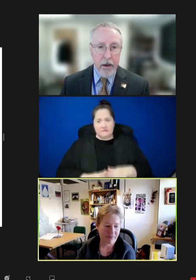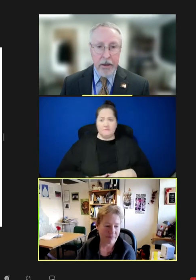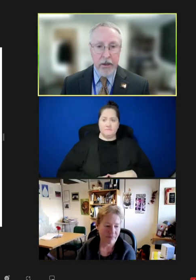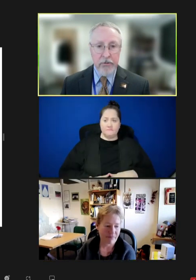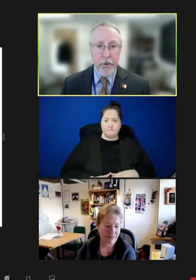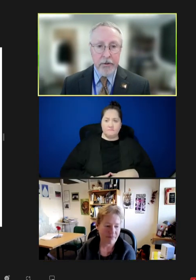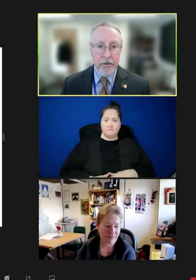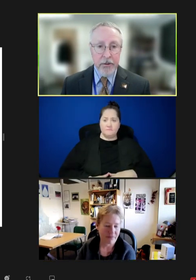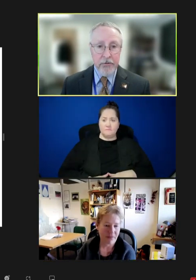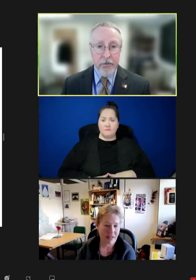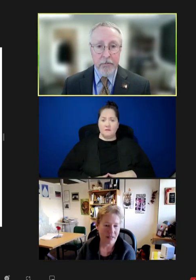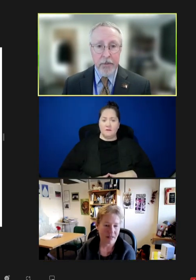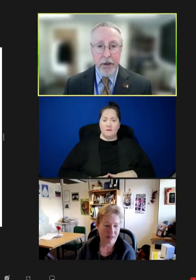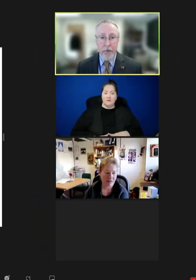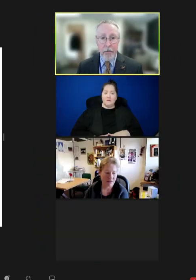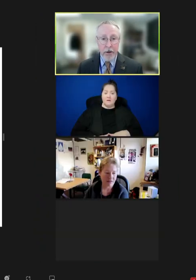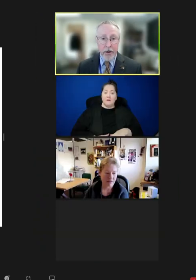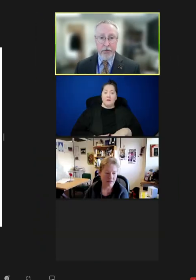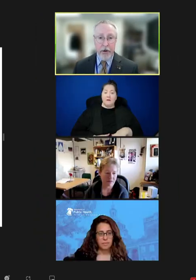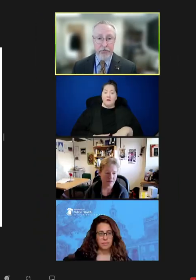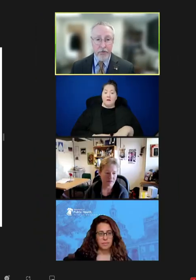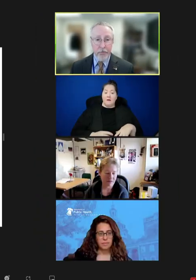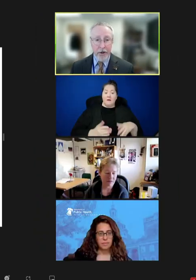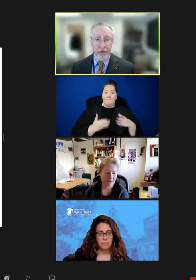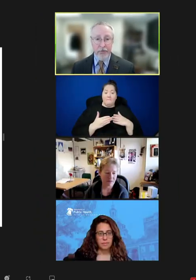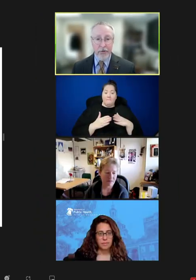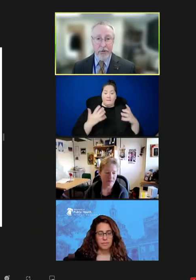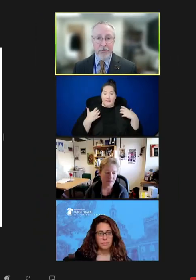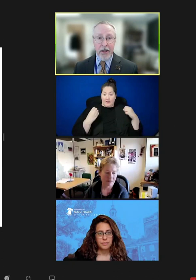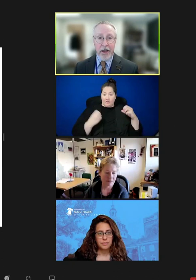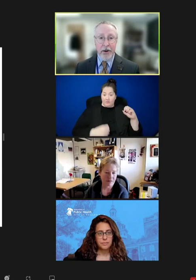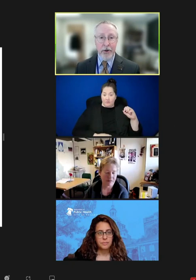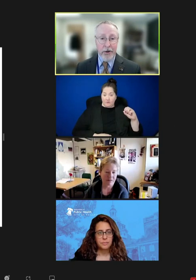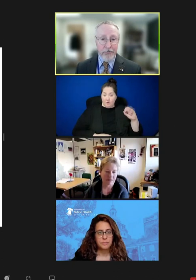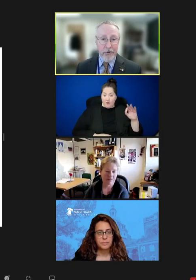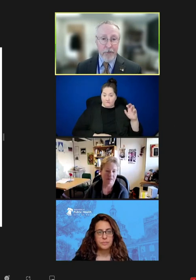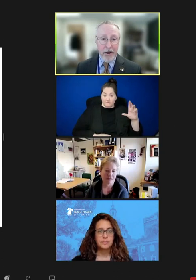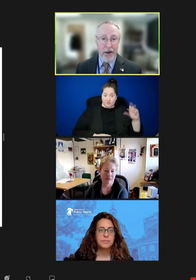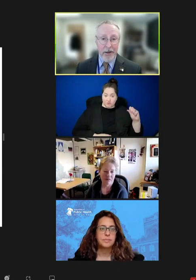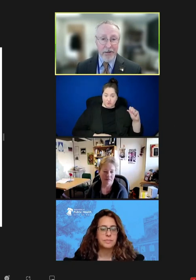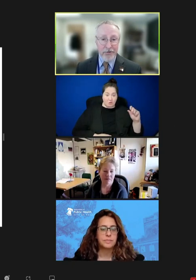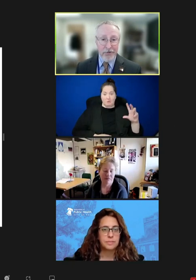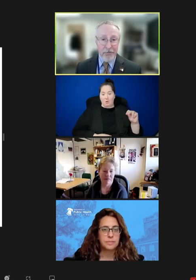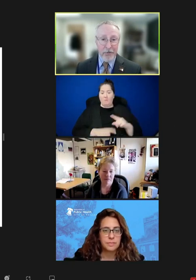Robert Hopkins, Jr.: I can't speak to this from being a public health officer, but I can certainly say I hear it from my colleagues in the public